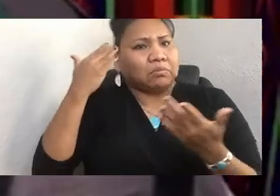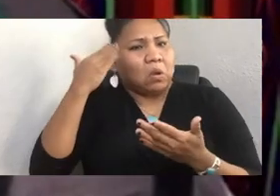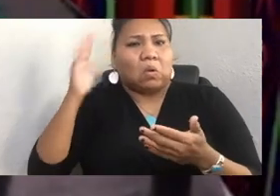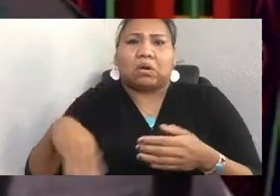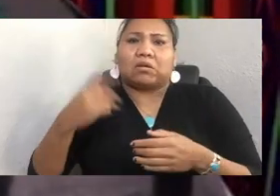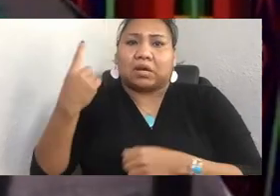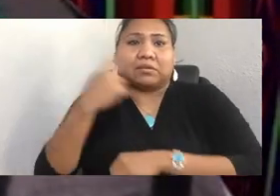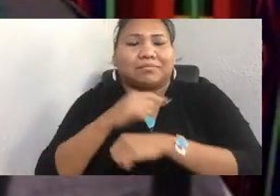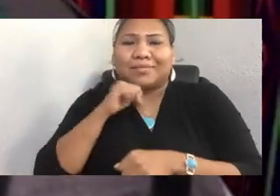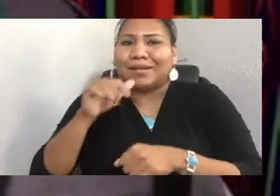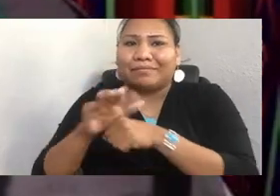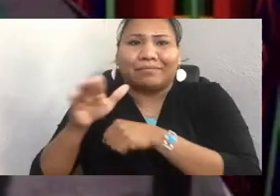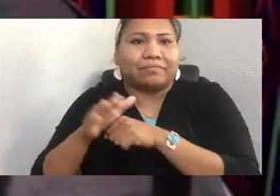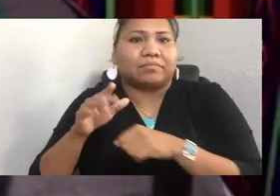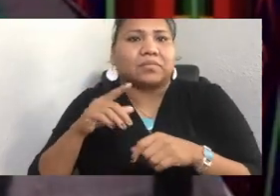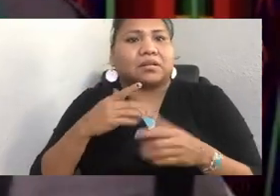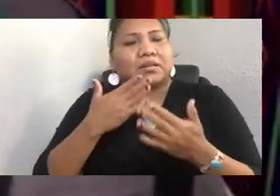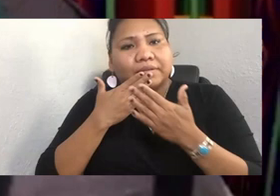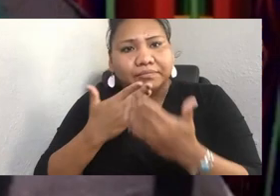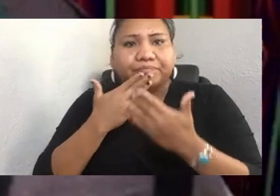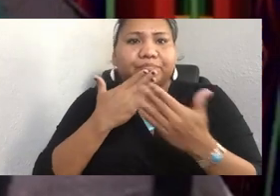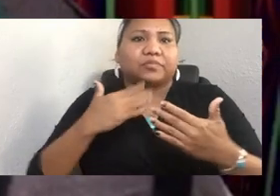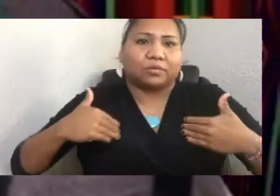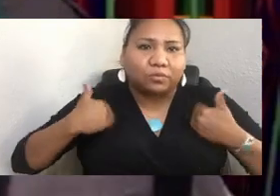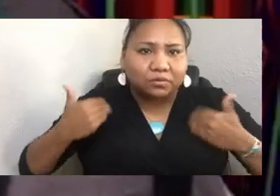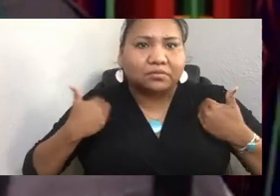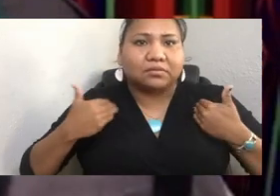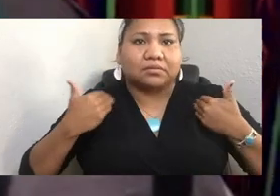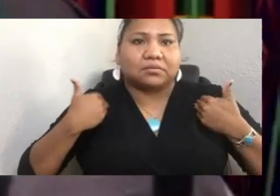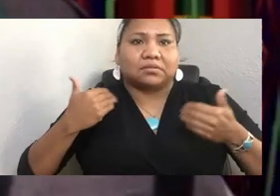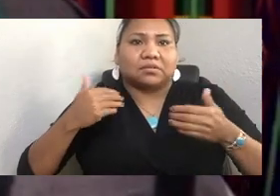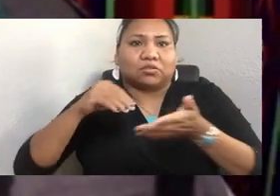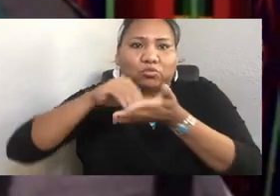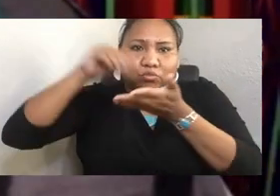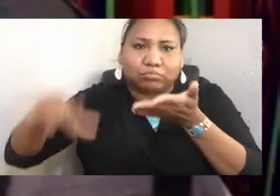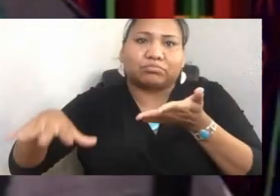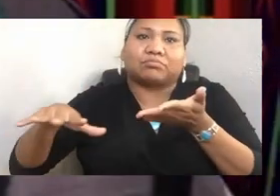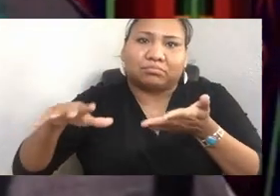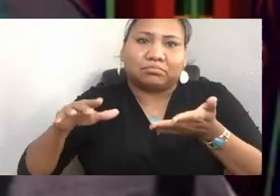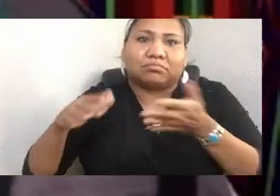for coming forward to share what they have in their hearts and minds.